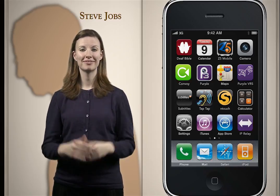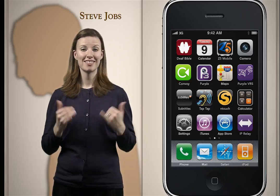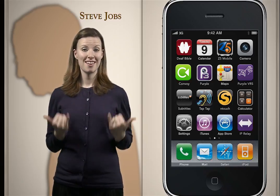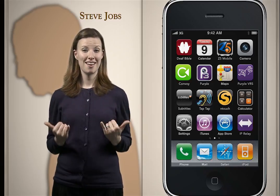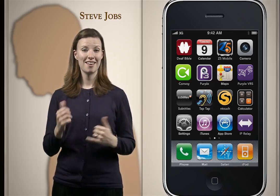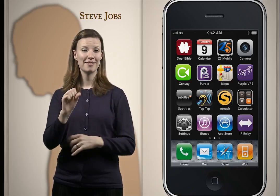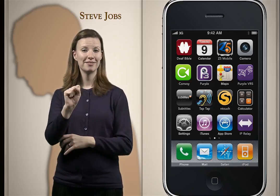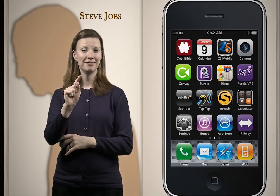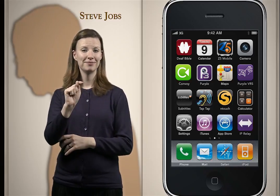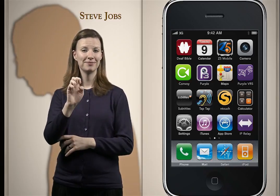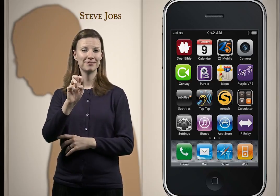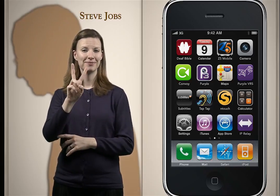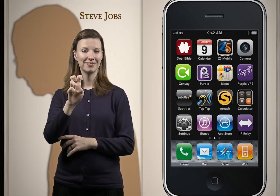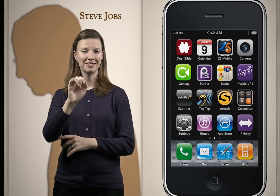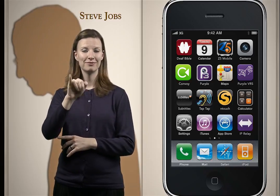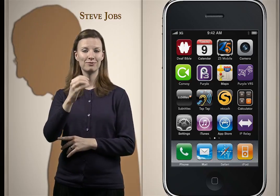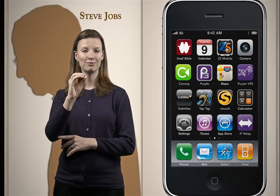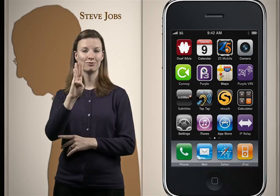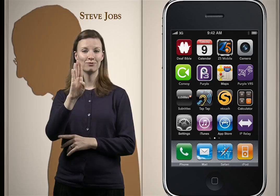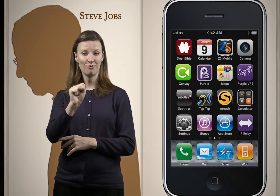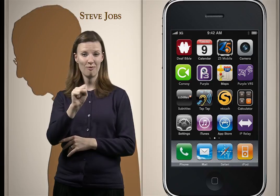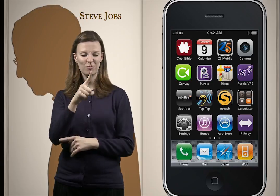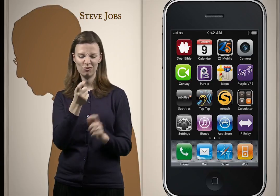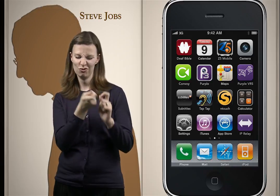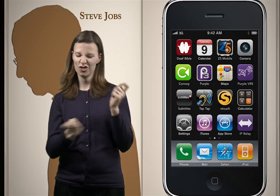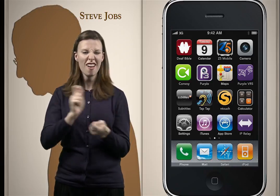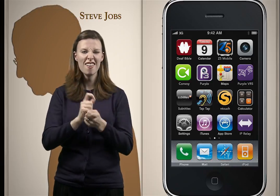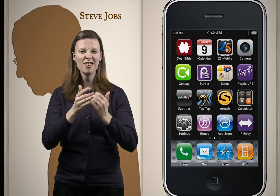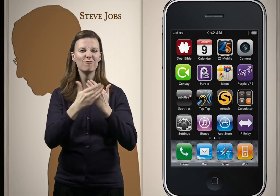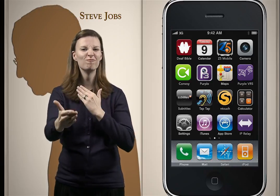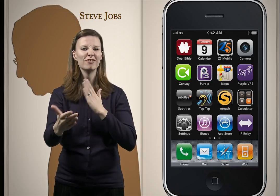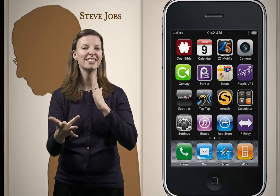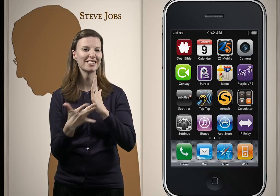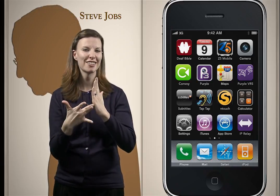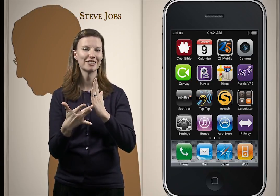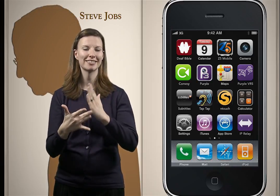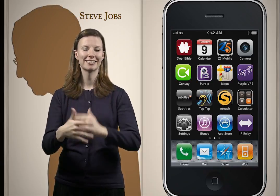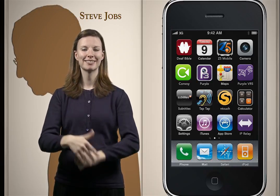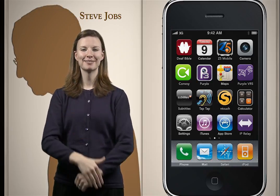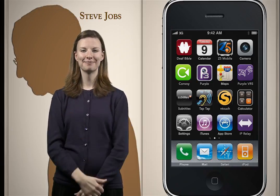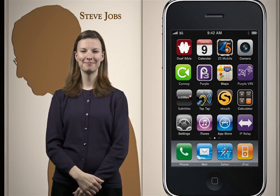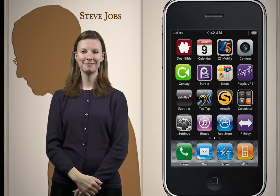A time in which Steve Jobs revolutionized how technology would be utilized forever.